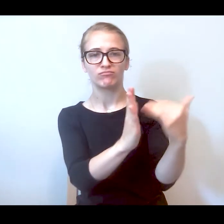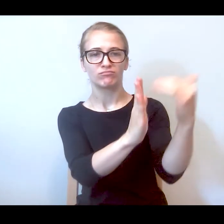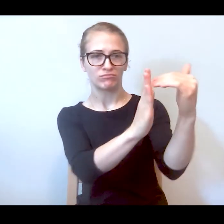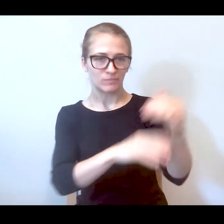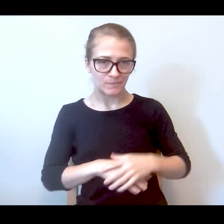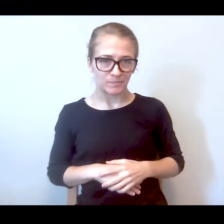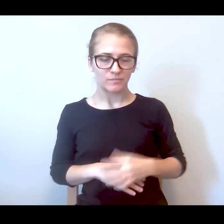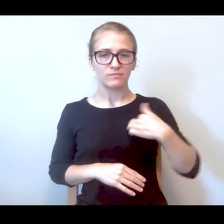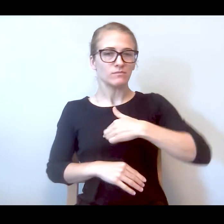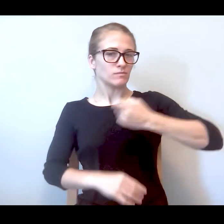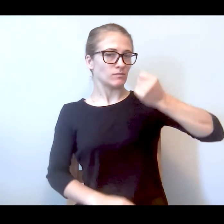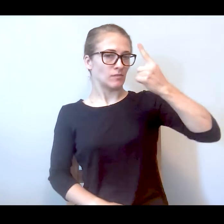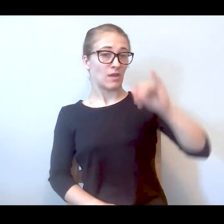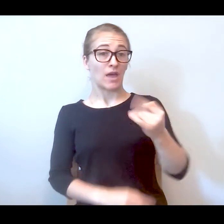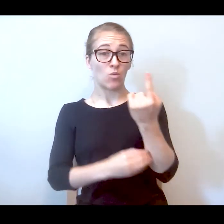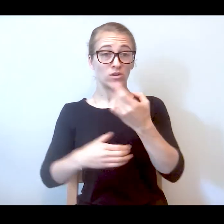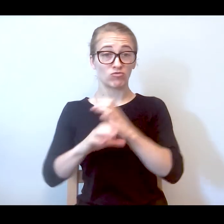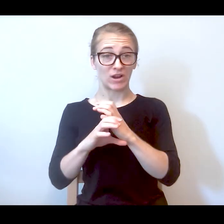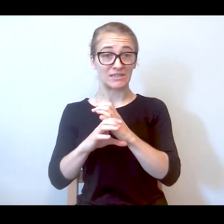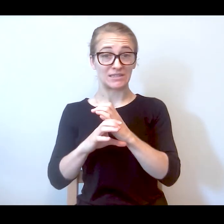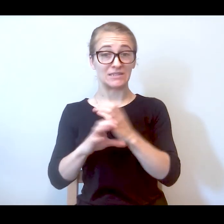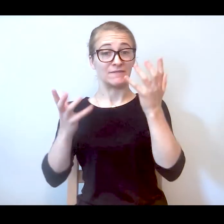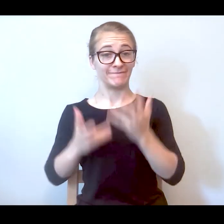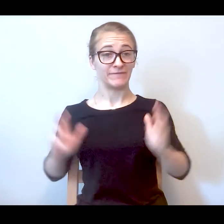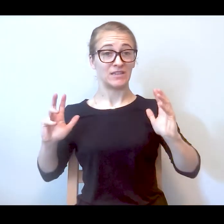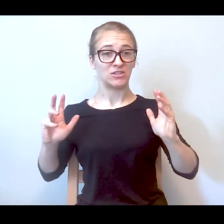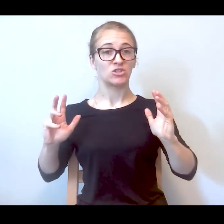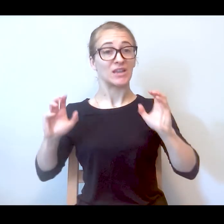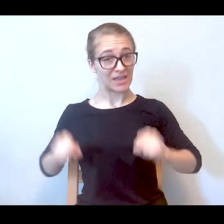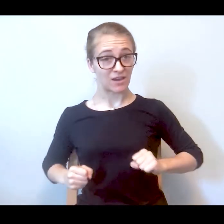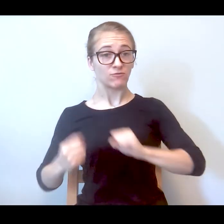crises. So we had the understanding that this